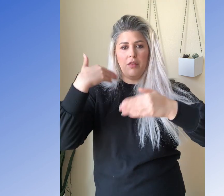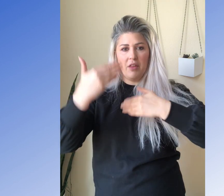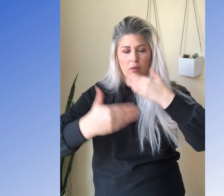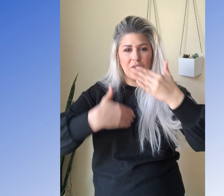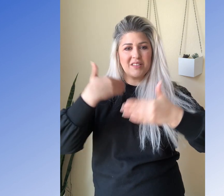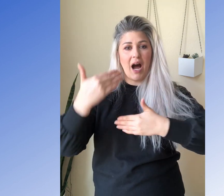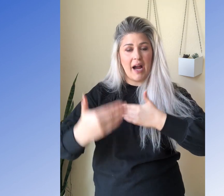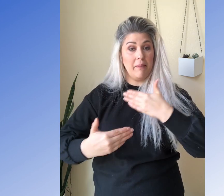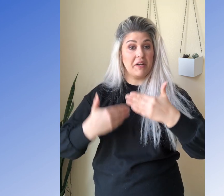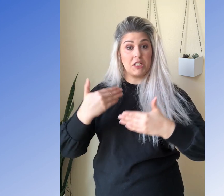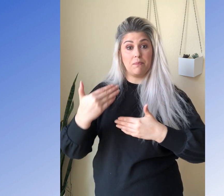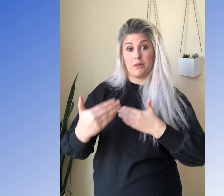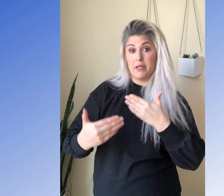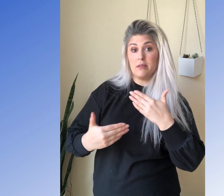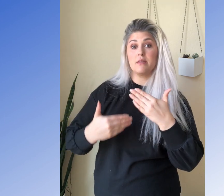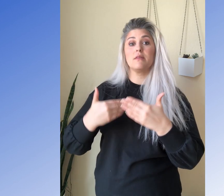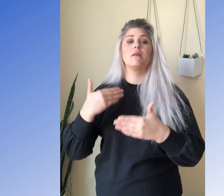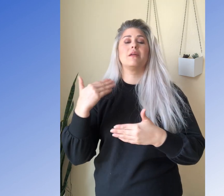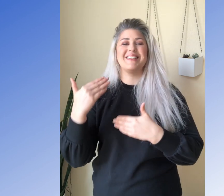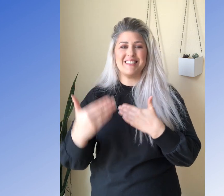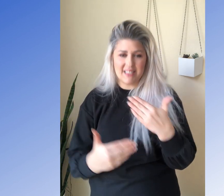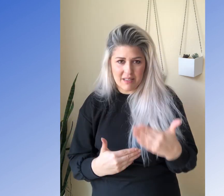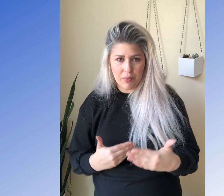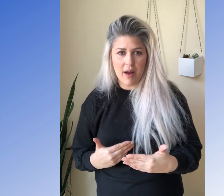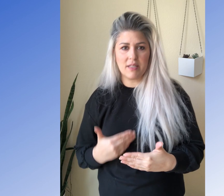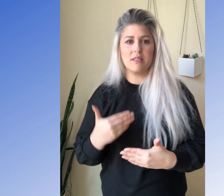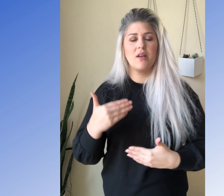Then with time and experience consistent practice,